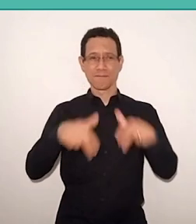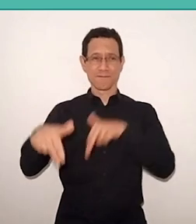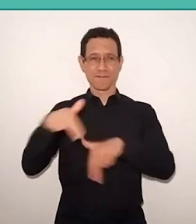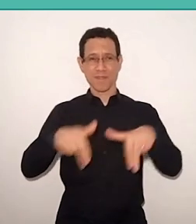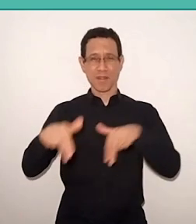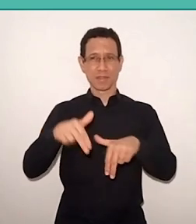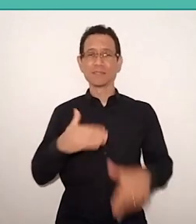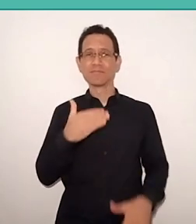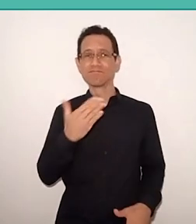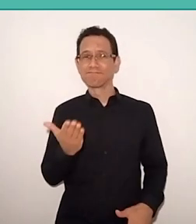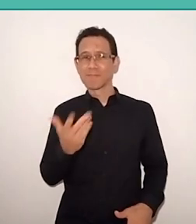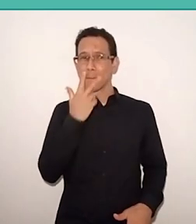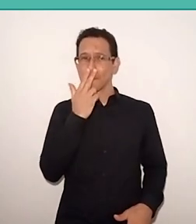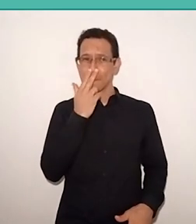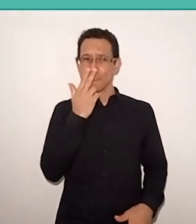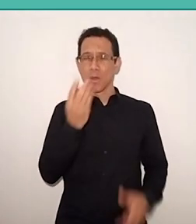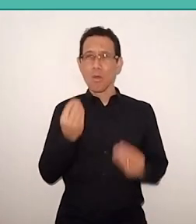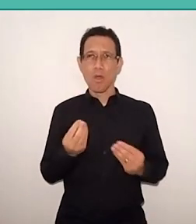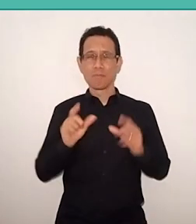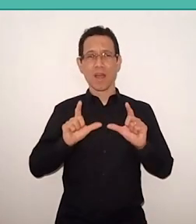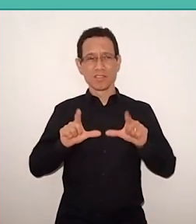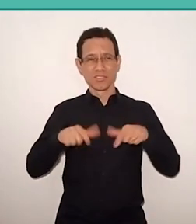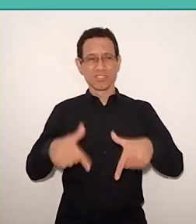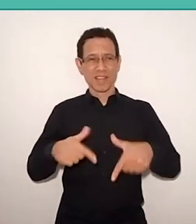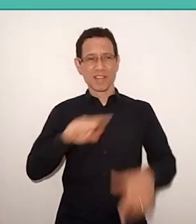act on their own destiny,